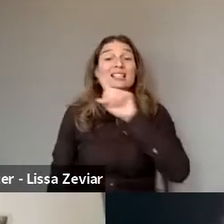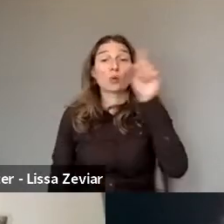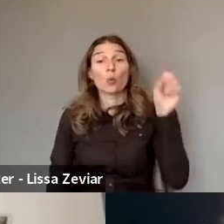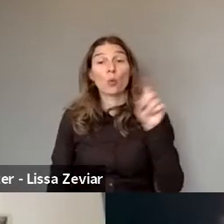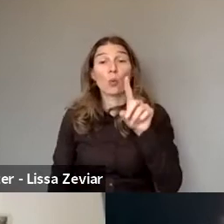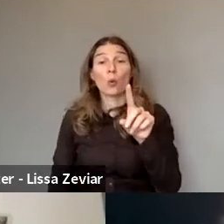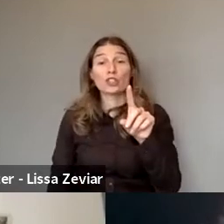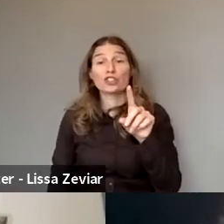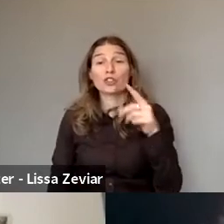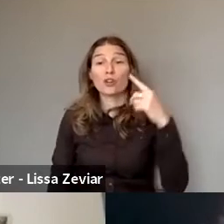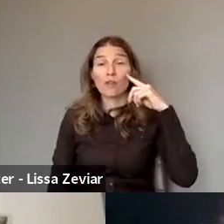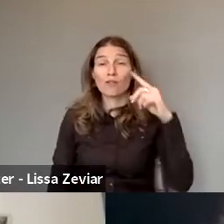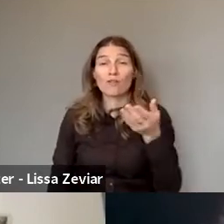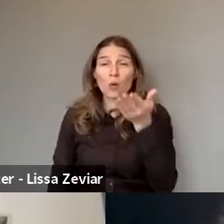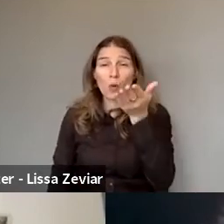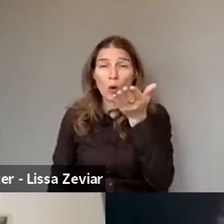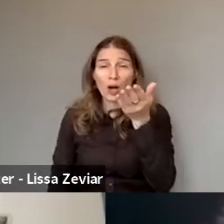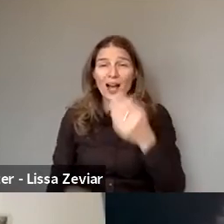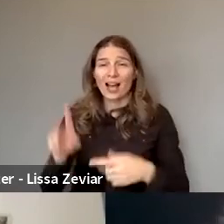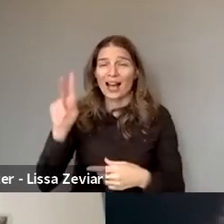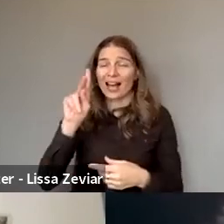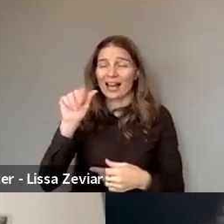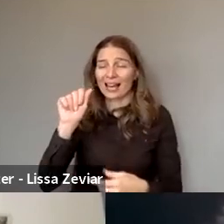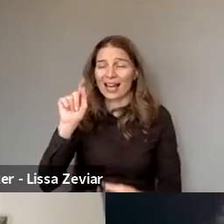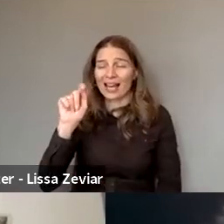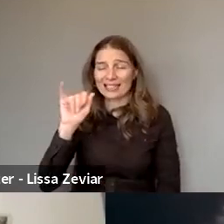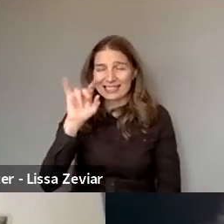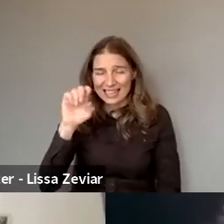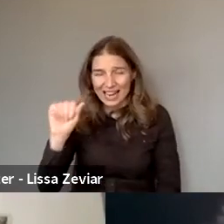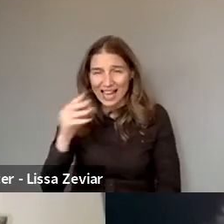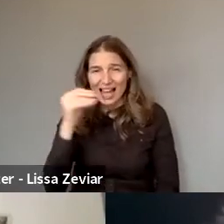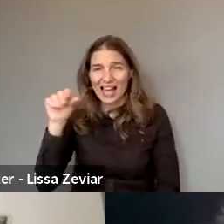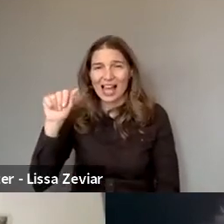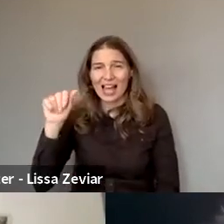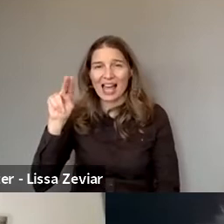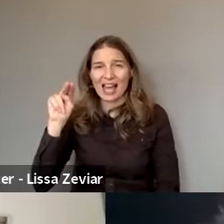Katarzyna and Agnieszka, regarding the situation